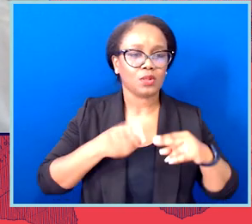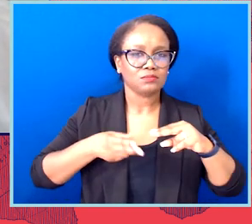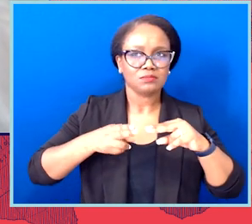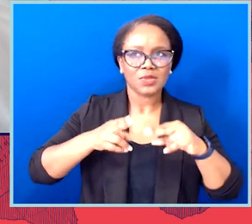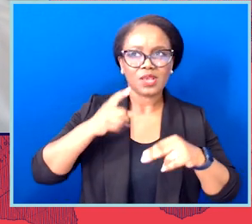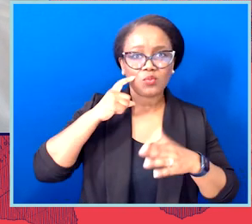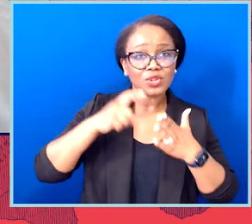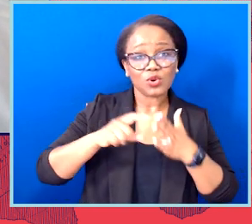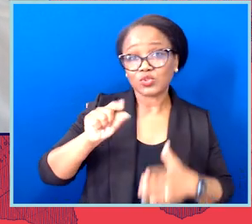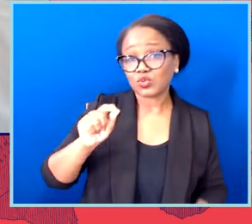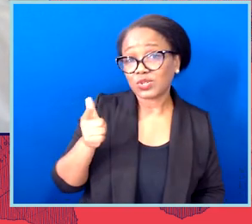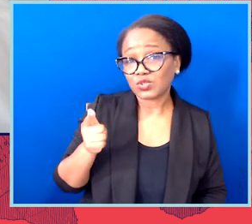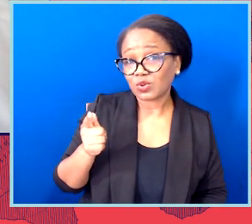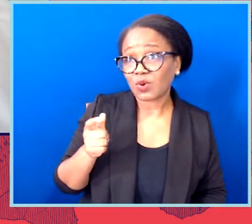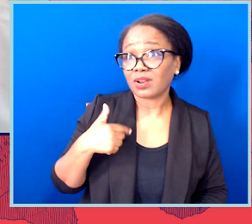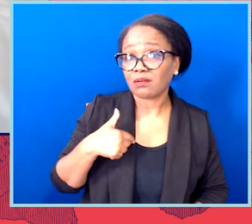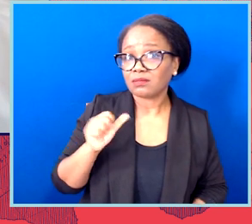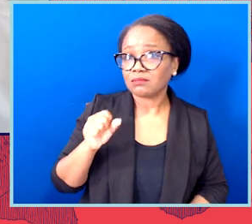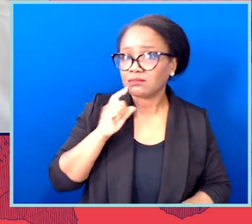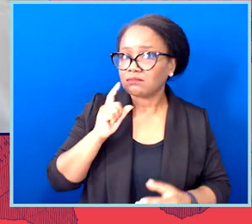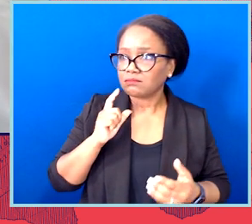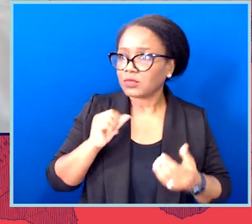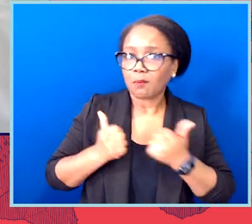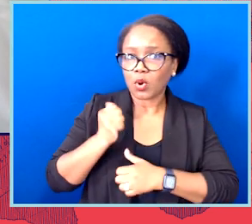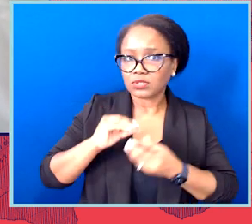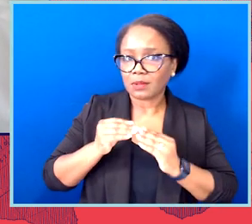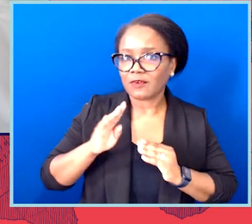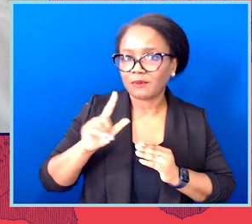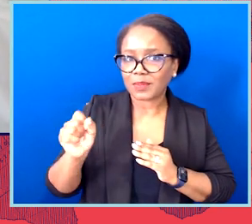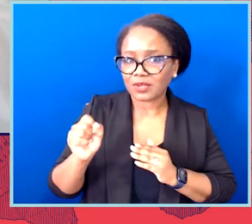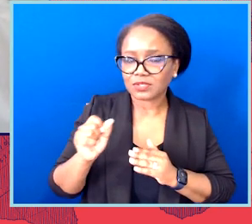is it was not just that we had a record number of bills— So, there are over, I think, 250